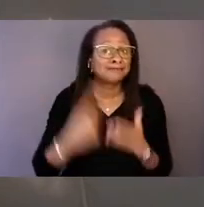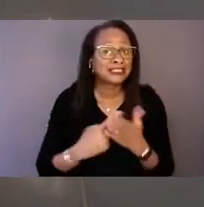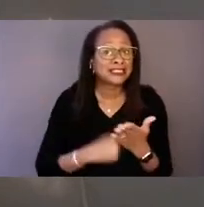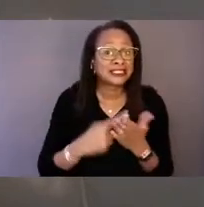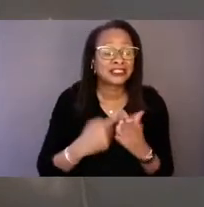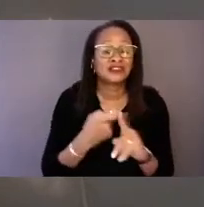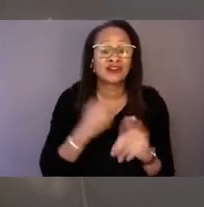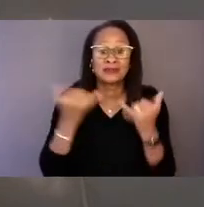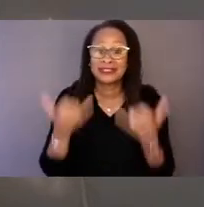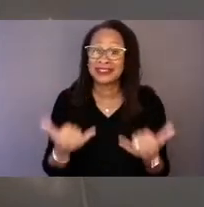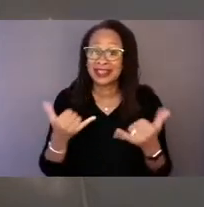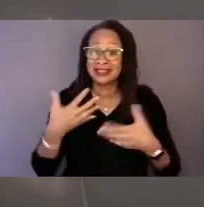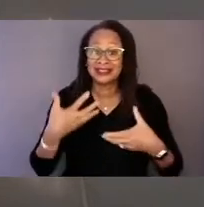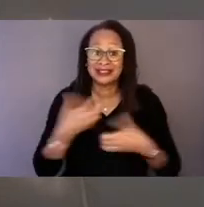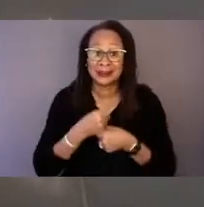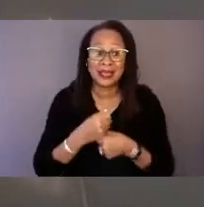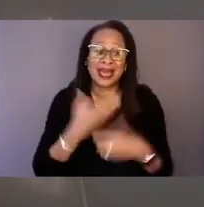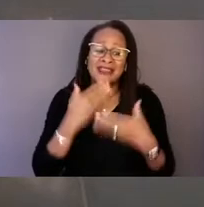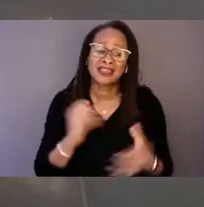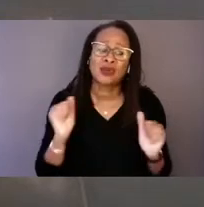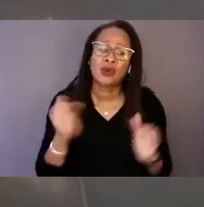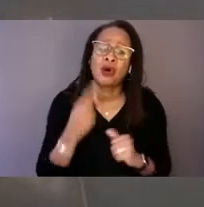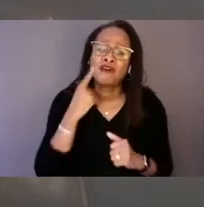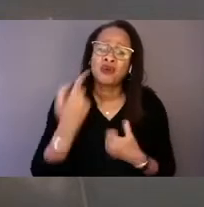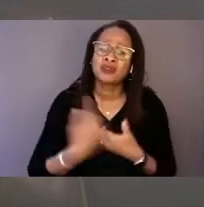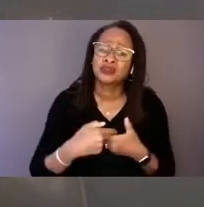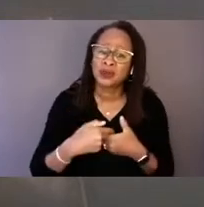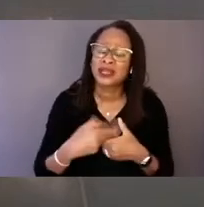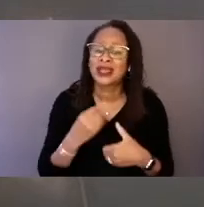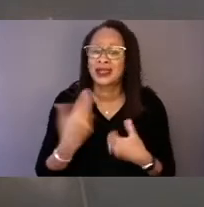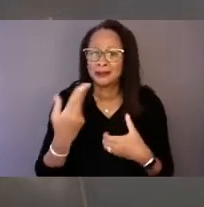Thank you all for joining and participating today. Take care.